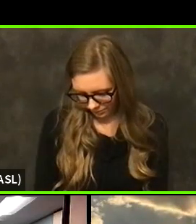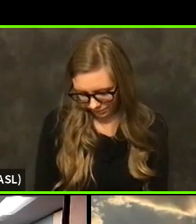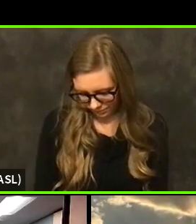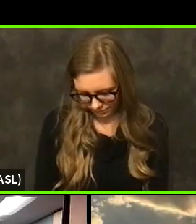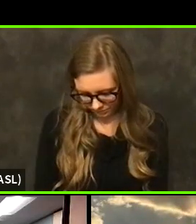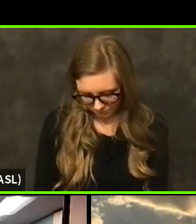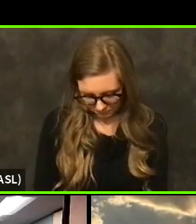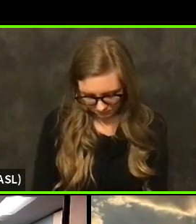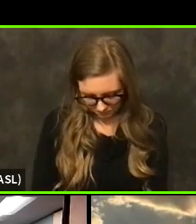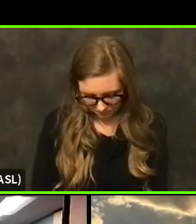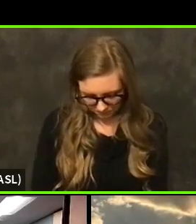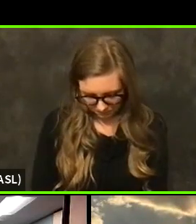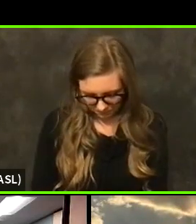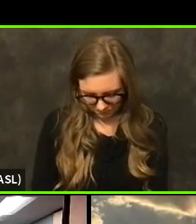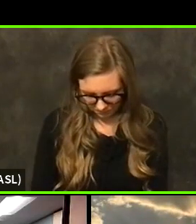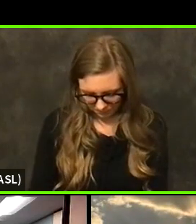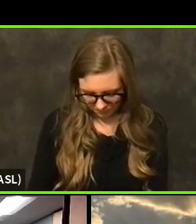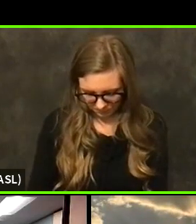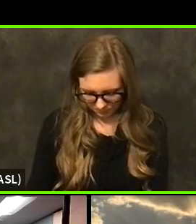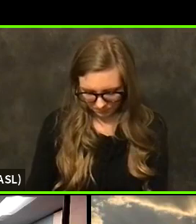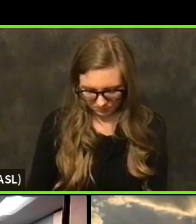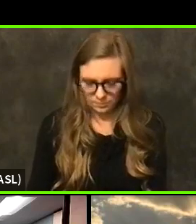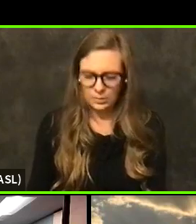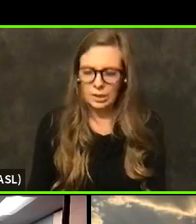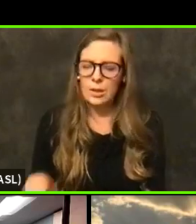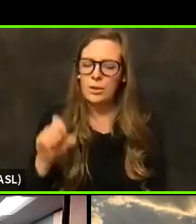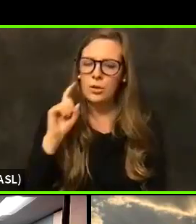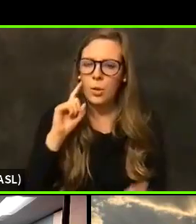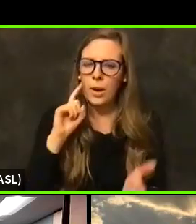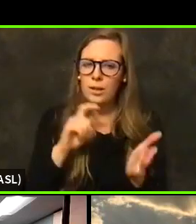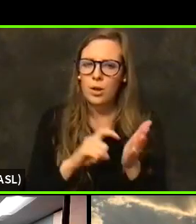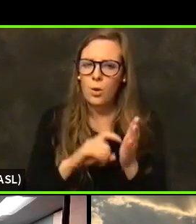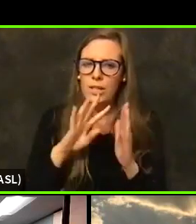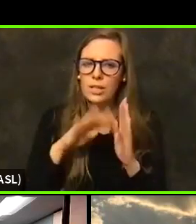dosis coming into and out of our various